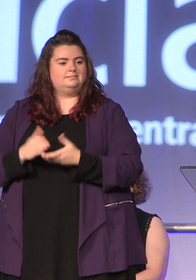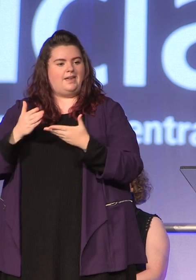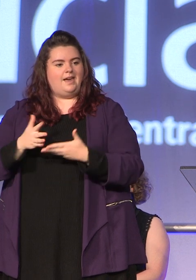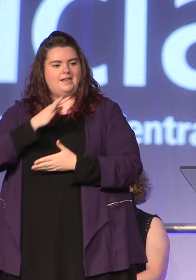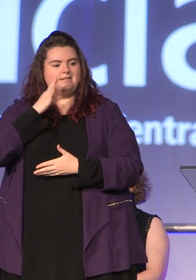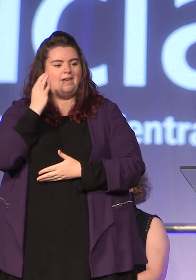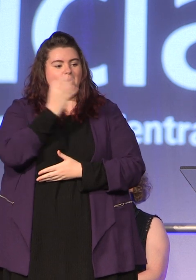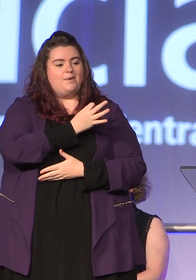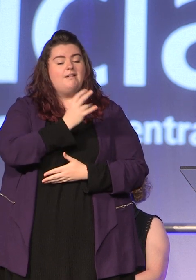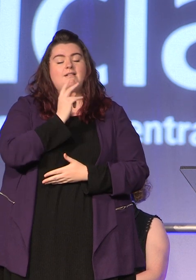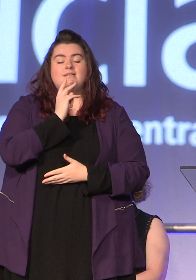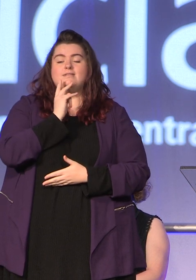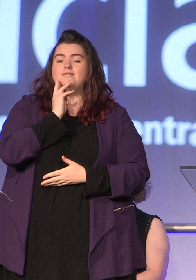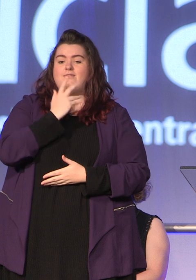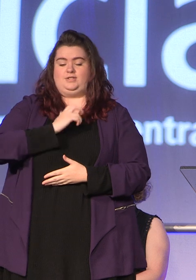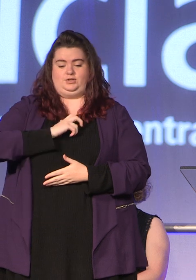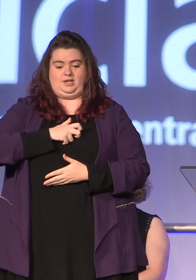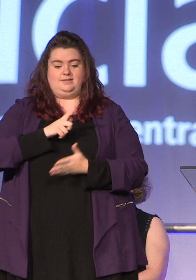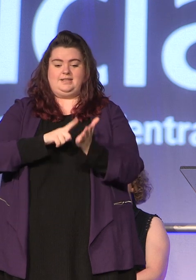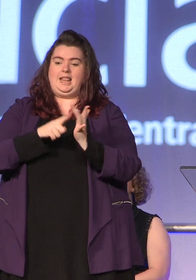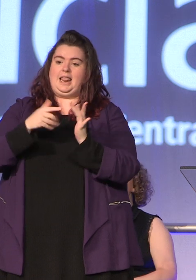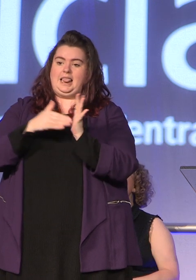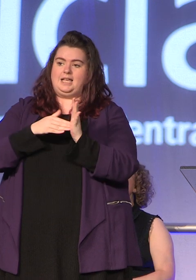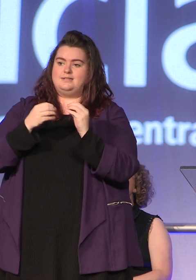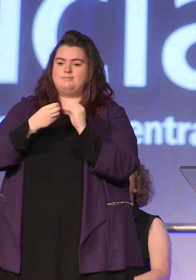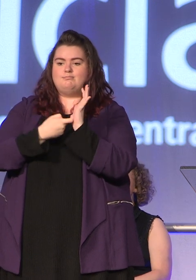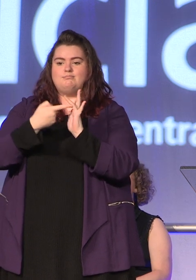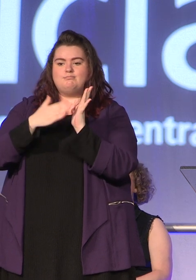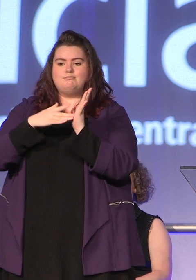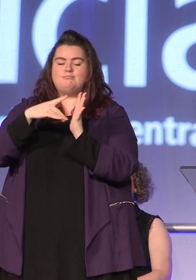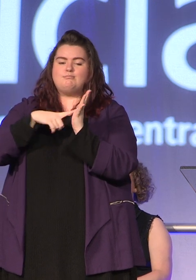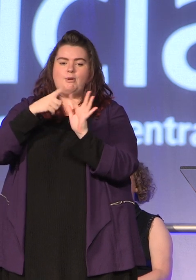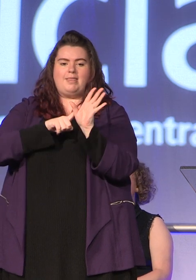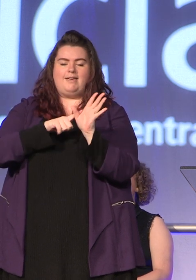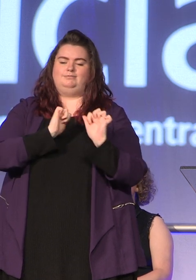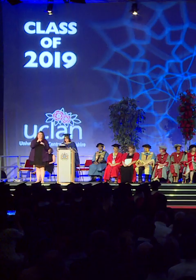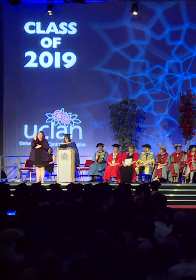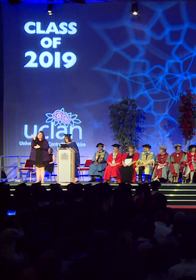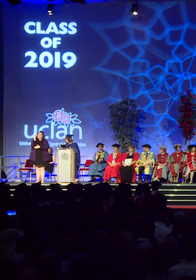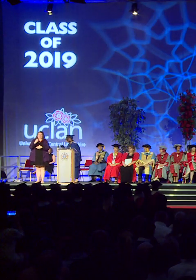upon the Vice-Chancellor Liz Bromley to give her address.